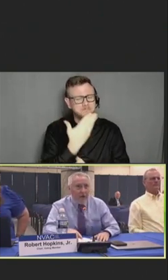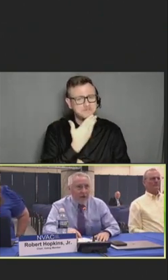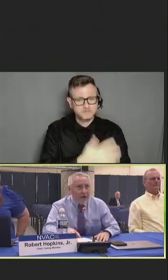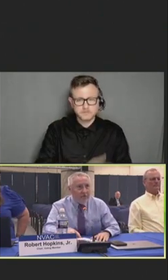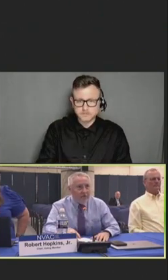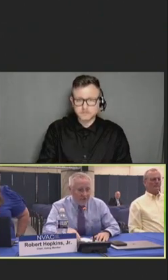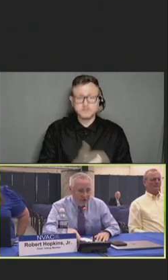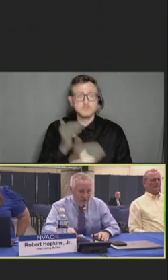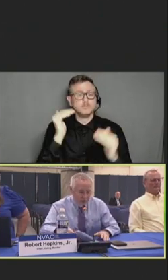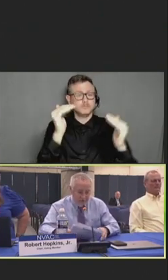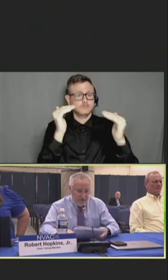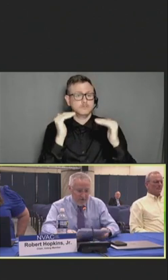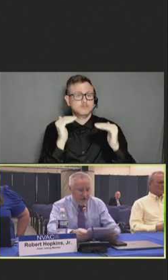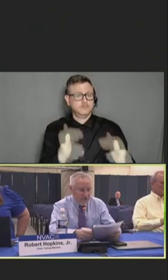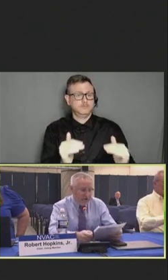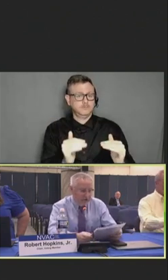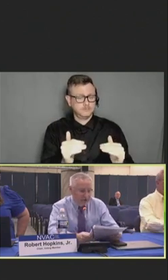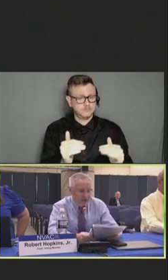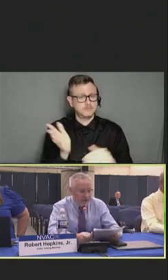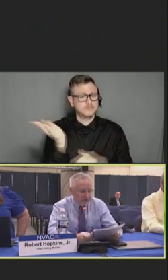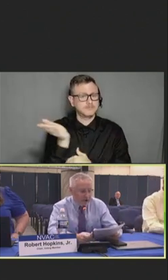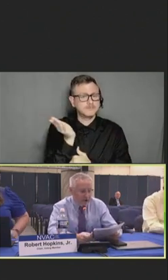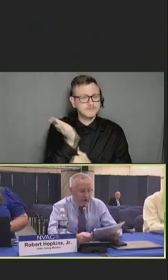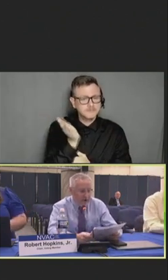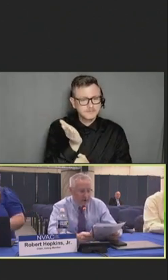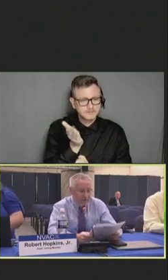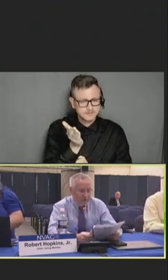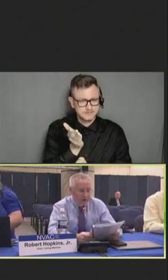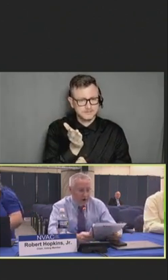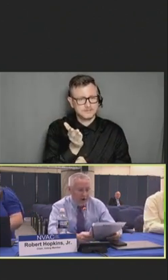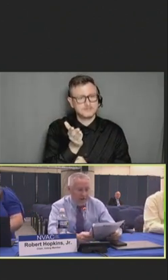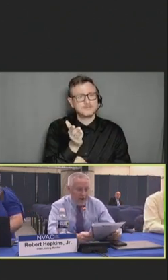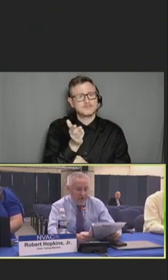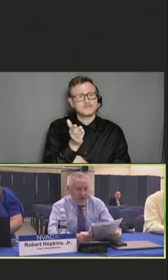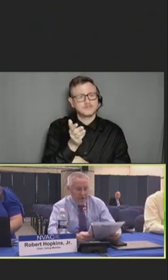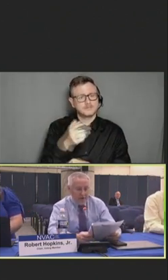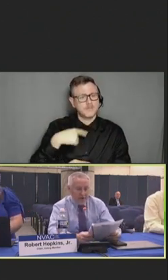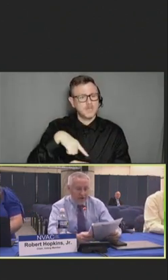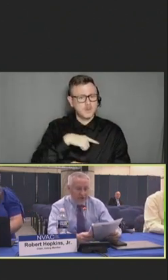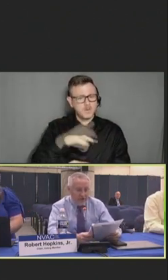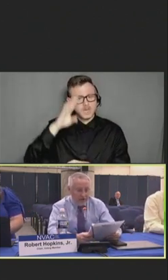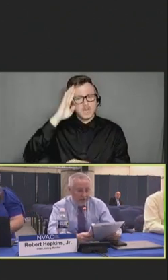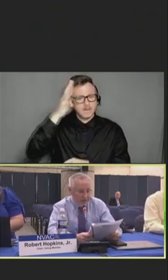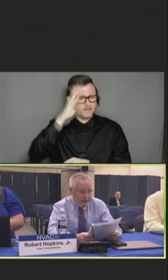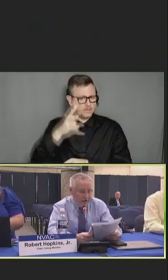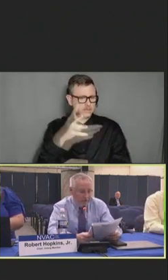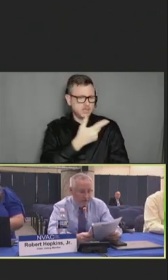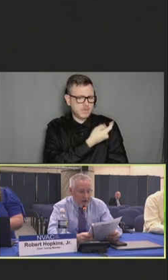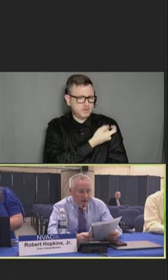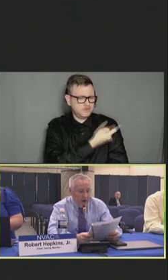Our next presentation is from our innovation and immunization subcommittee.